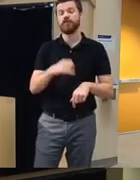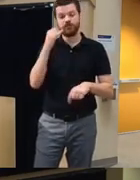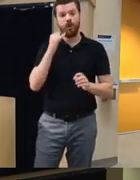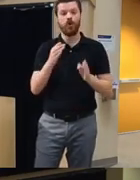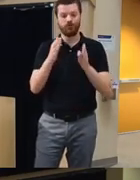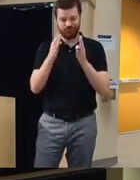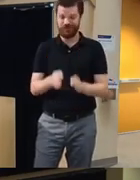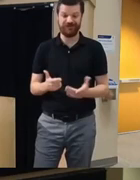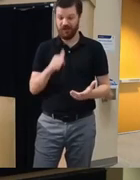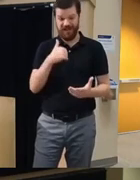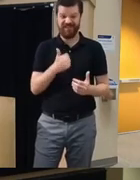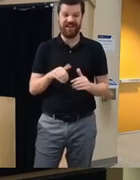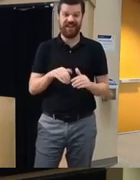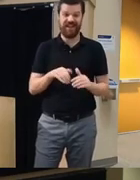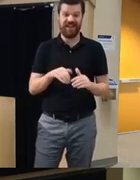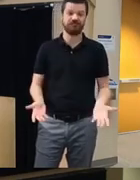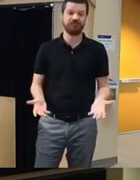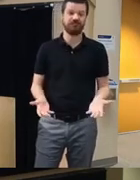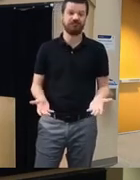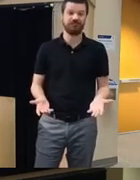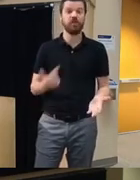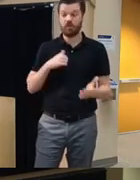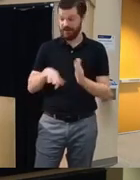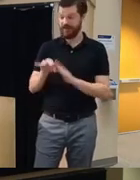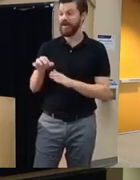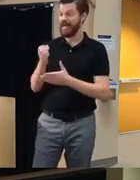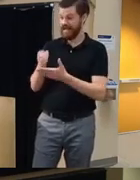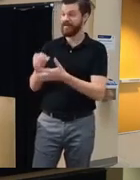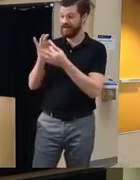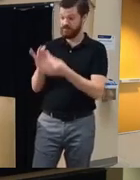have any access to care and we find that this is evidence-based is that this is like could